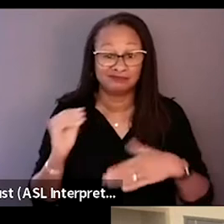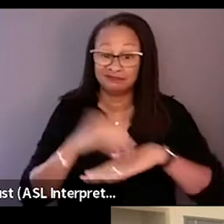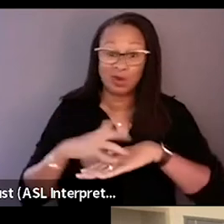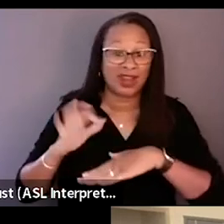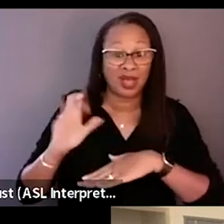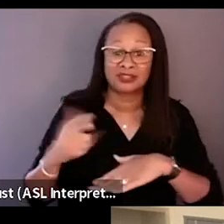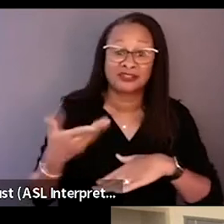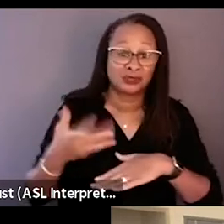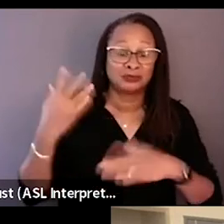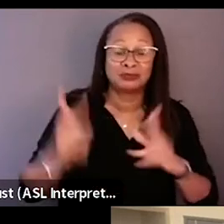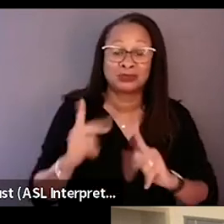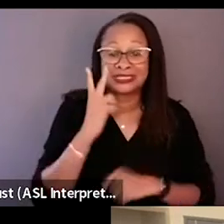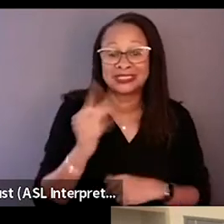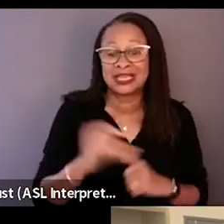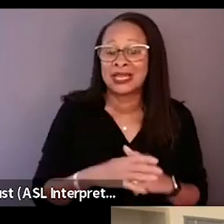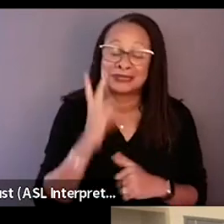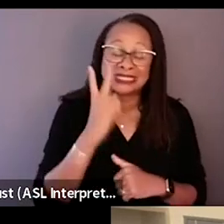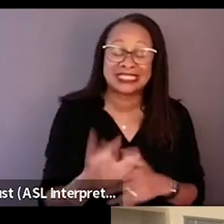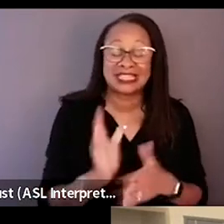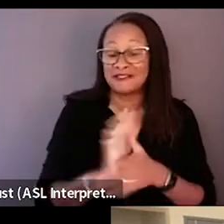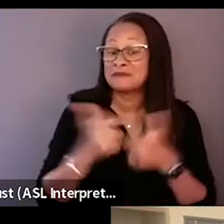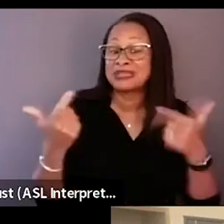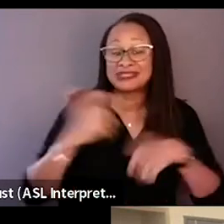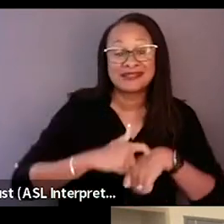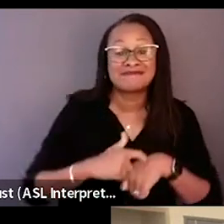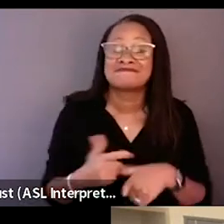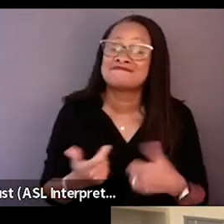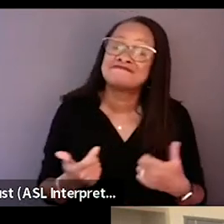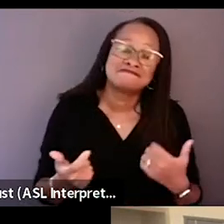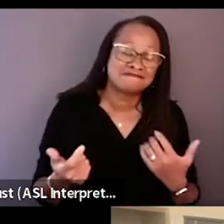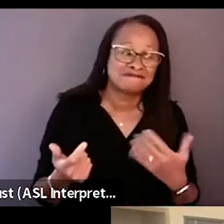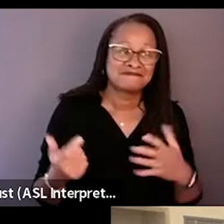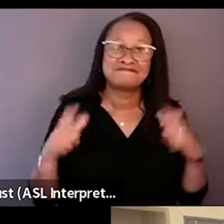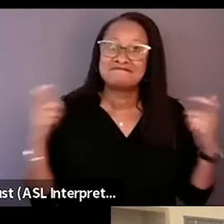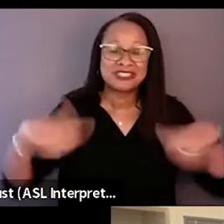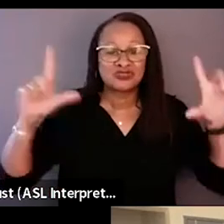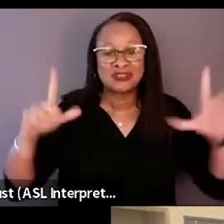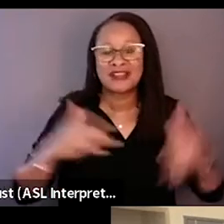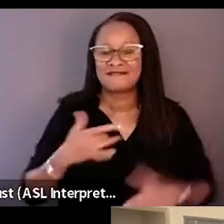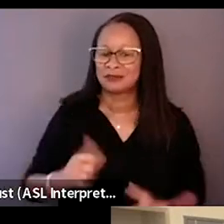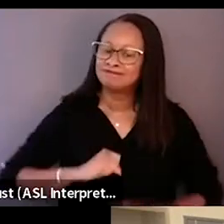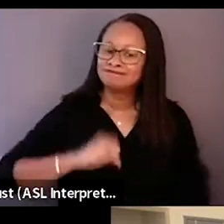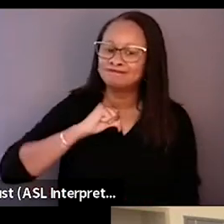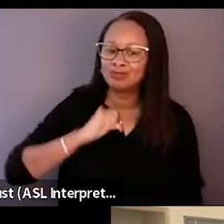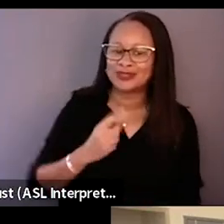But to see the film for the first time on the big screen, that is when I feel so proud to say, wow,